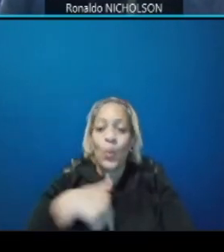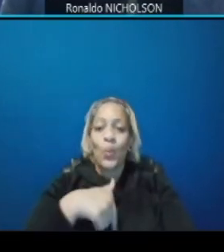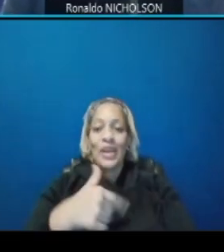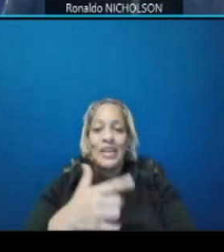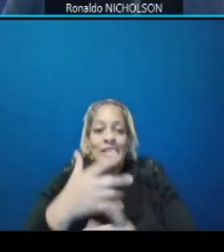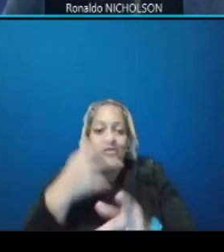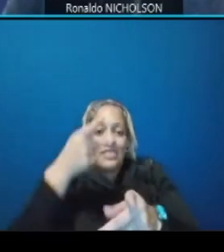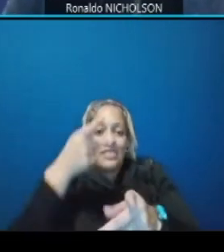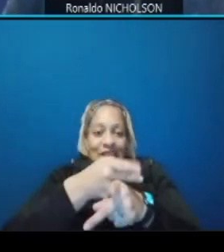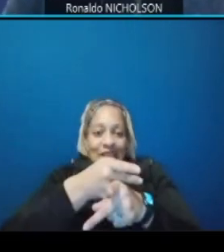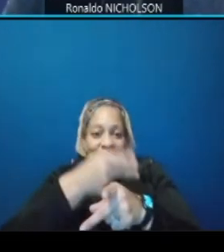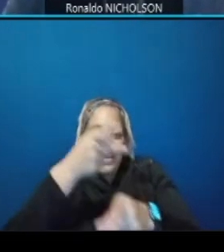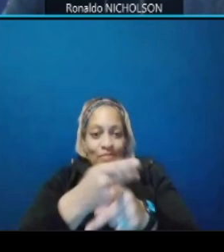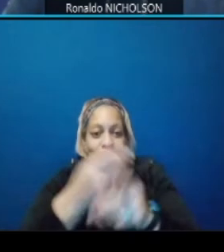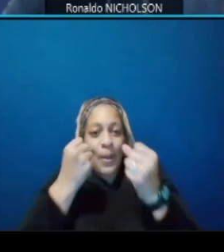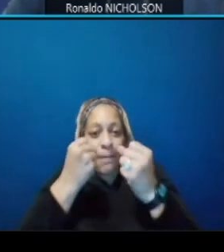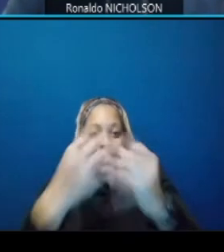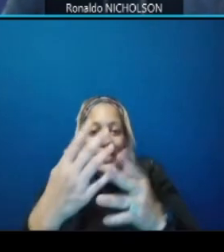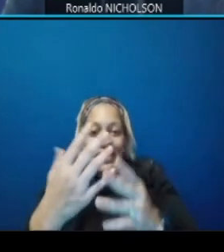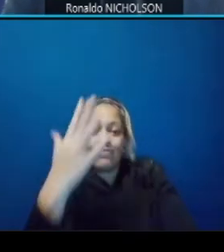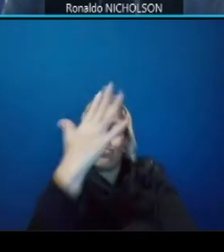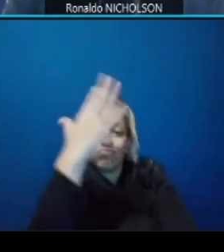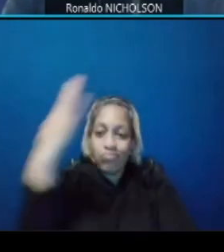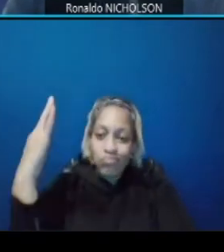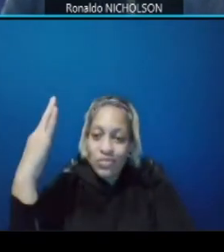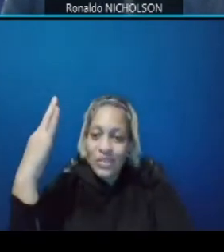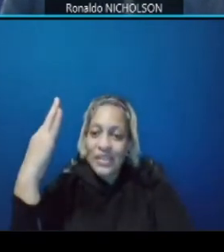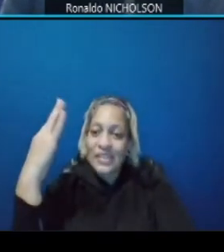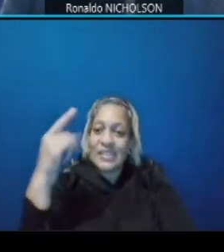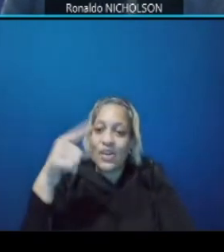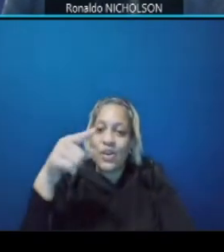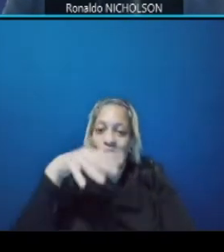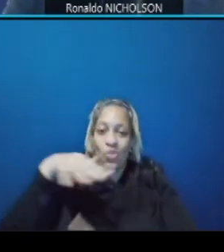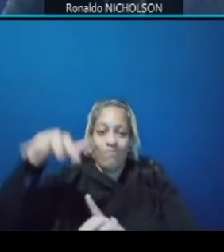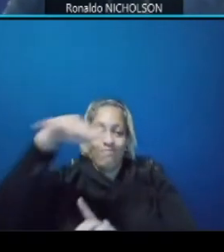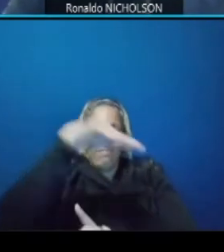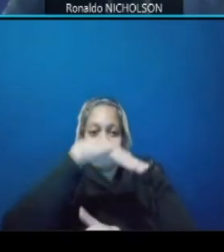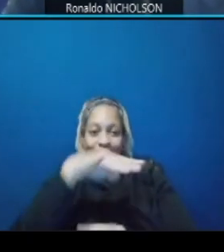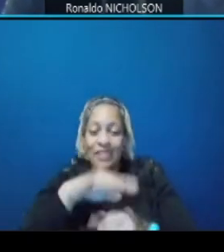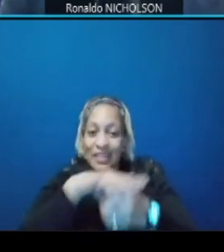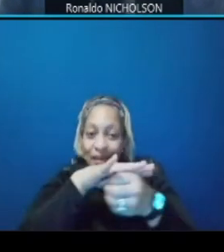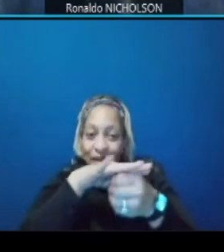many of the trees the existing trees throughout the corridor but where they have to be replaced